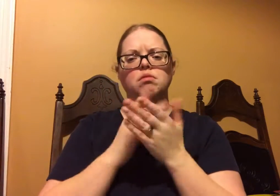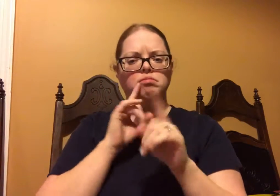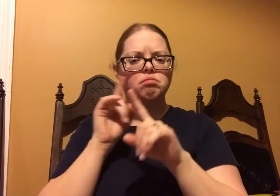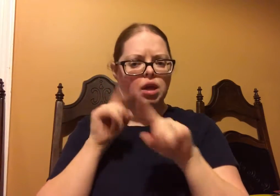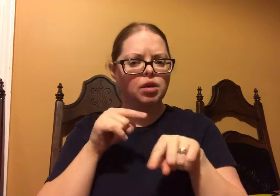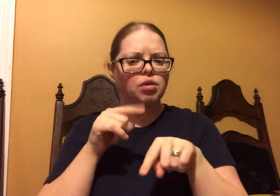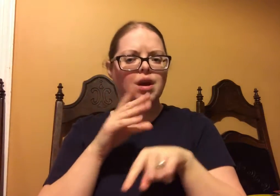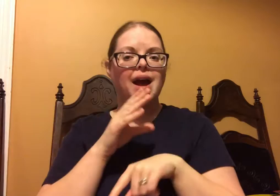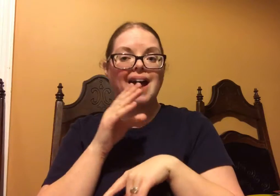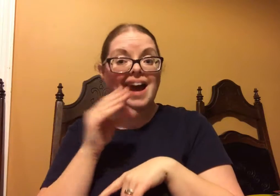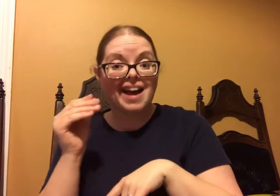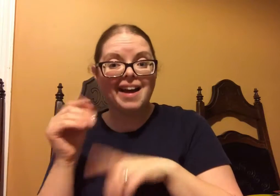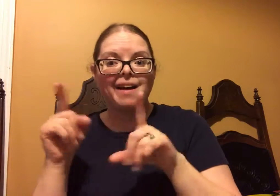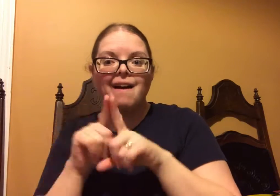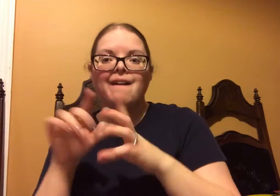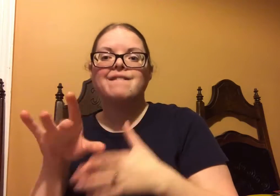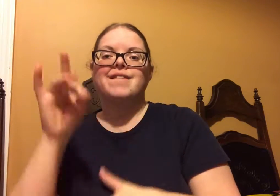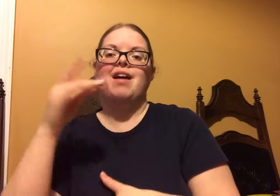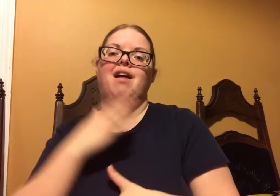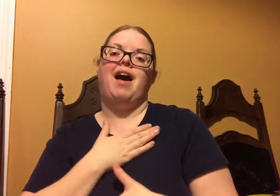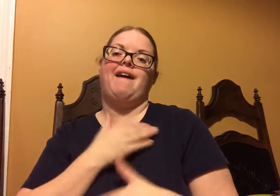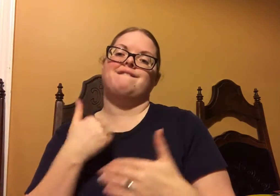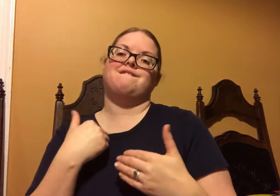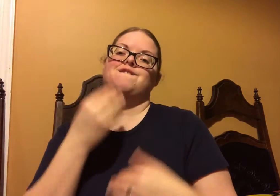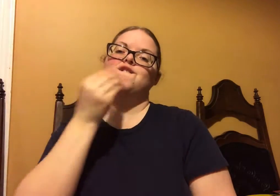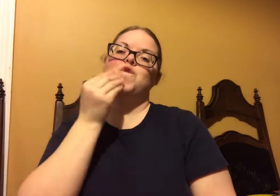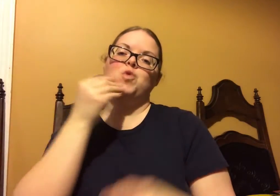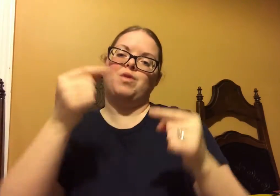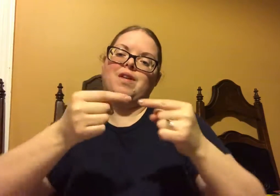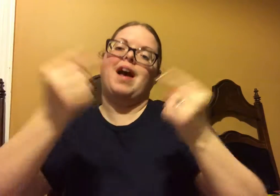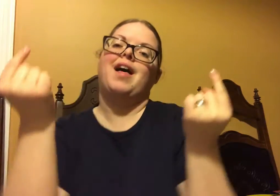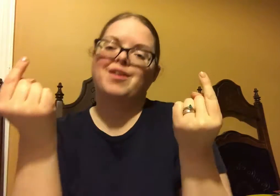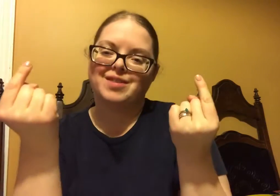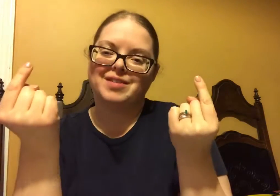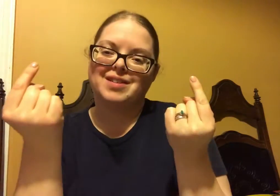But my doctors were able to give me some answers, and we started finding out that I also have